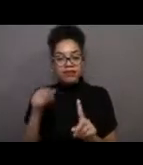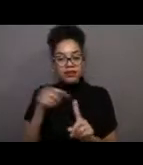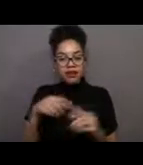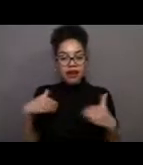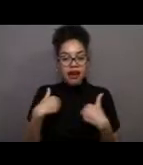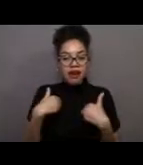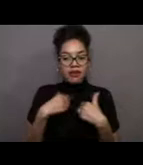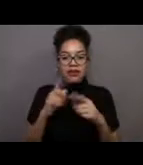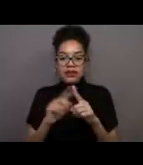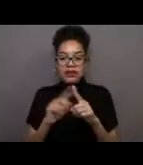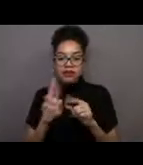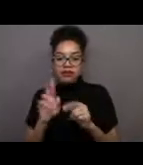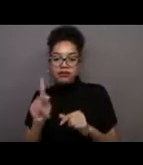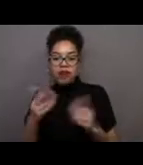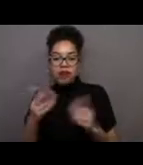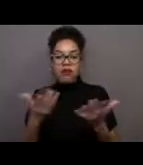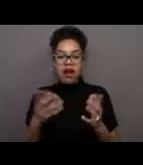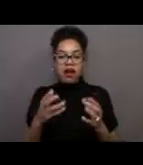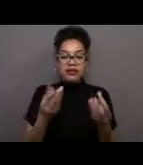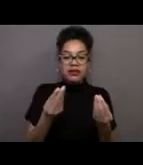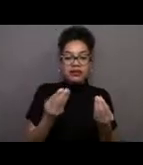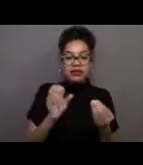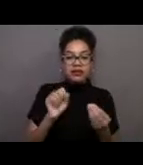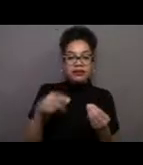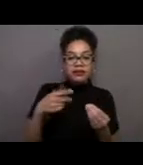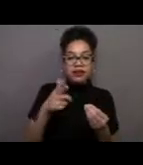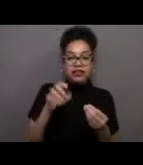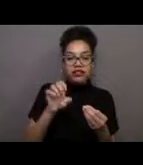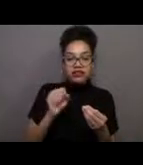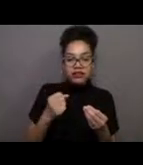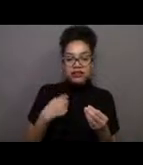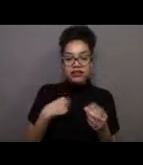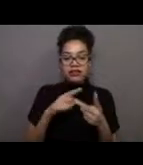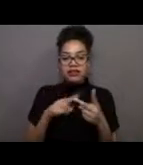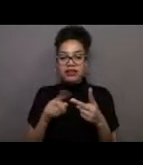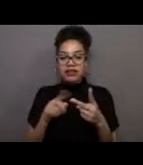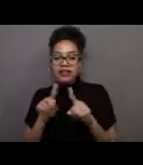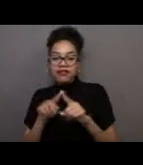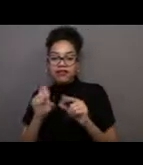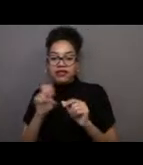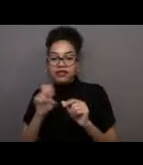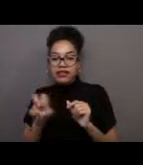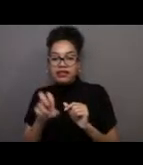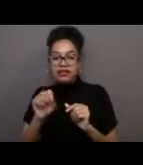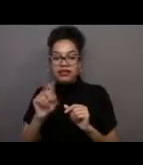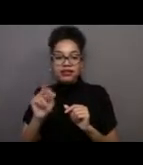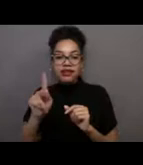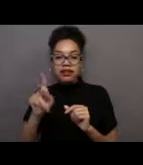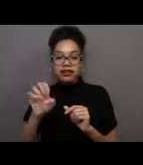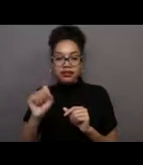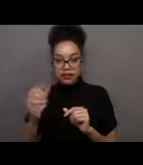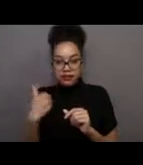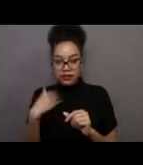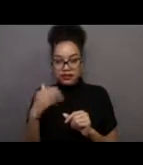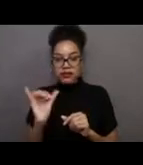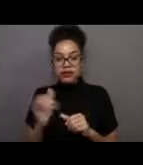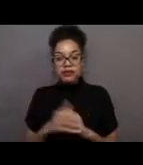providing a home for other animals like snails. That large pyramid-like structure on top of that rock is actually the holdfast of a giant kelp